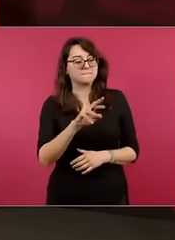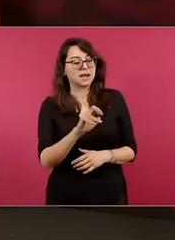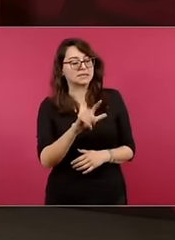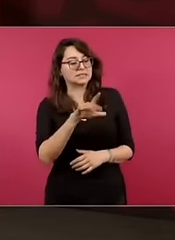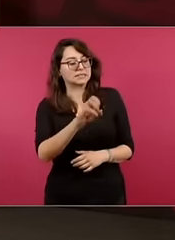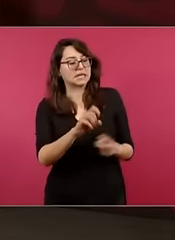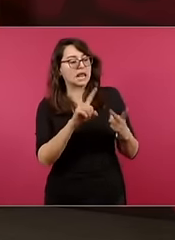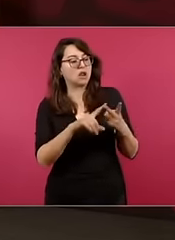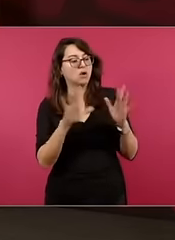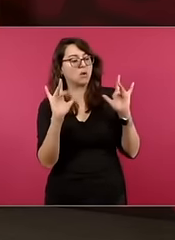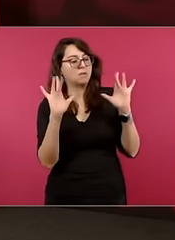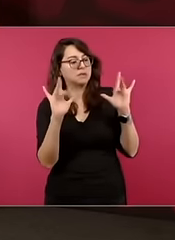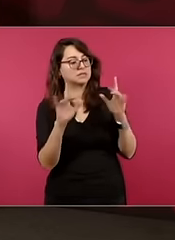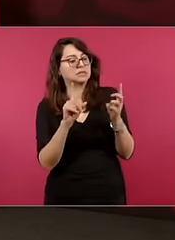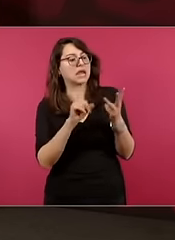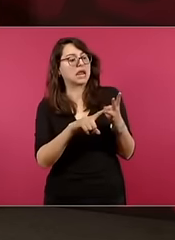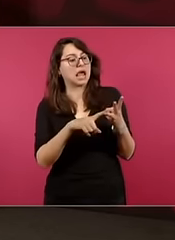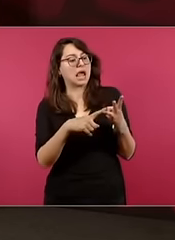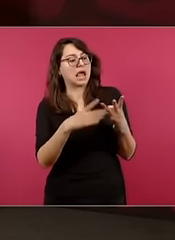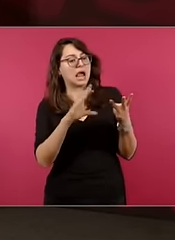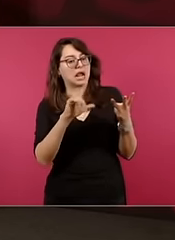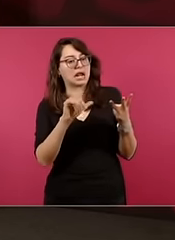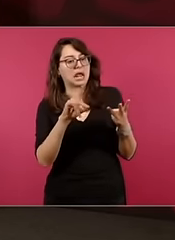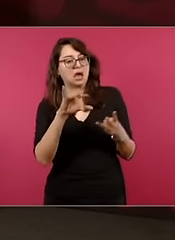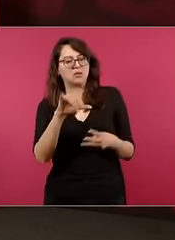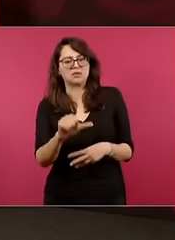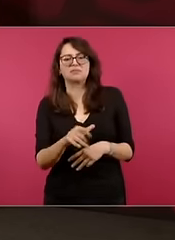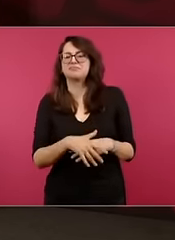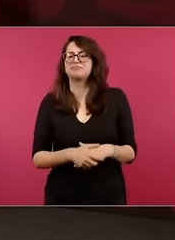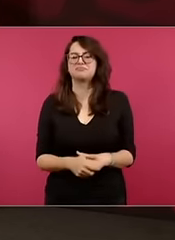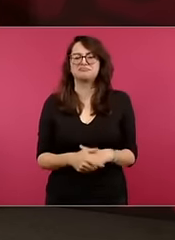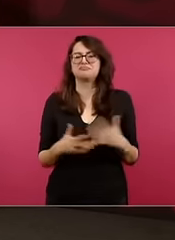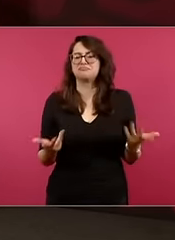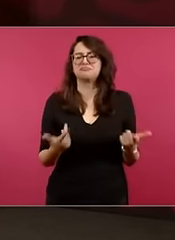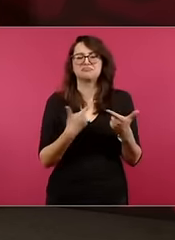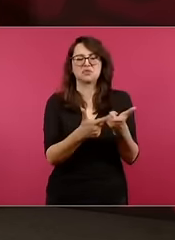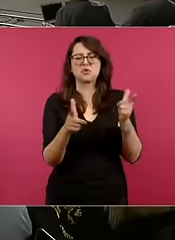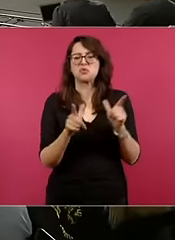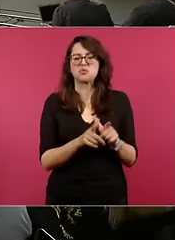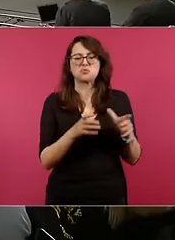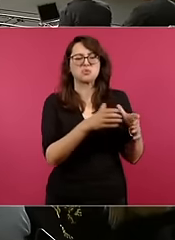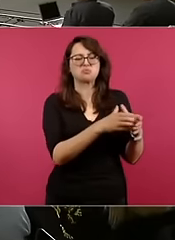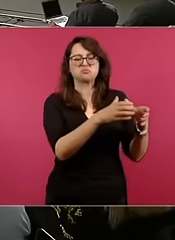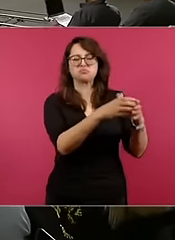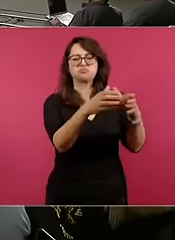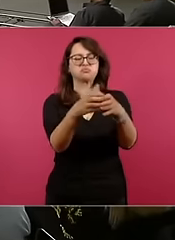corrupt and now Claudia they have bought all the information groups and that is why they have remained